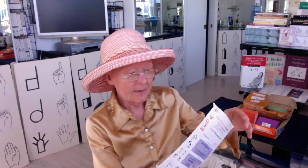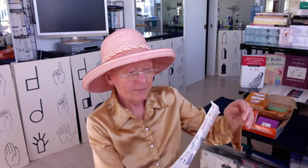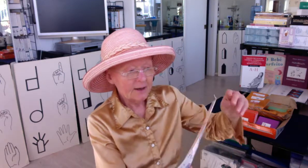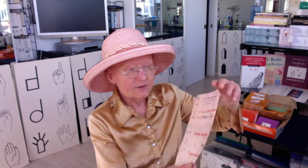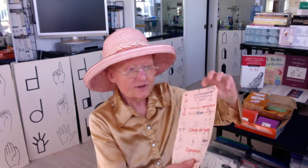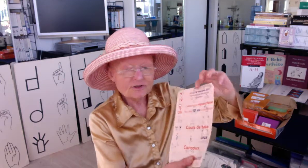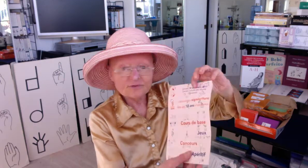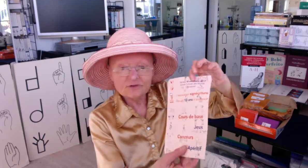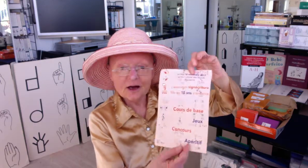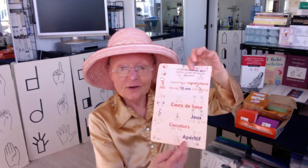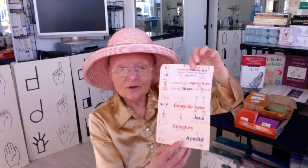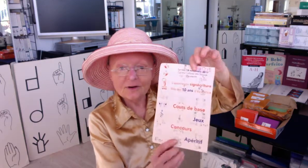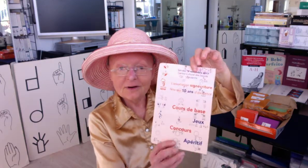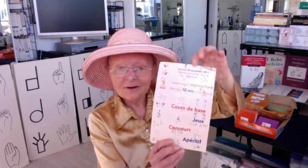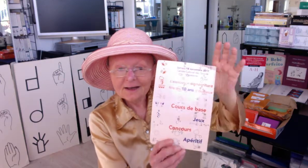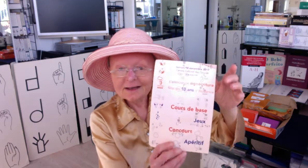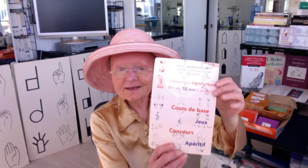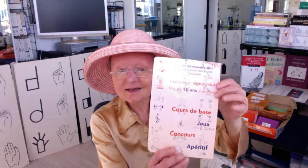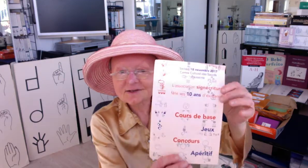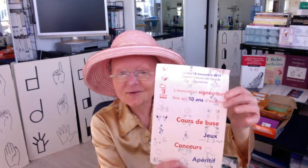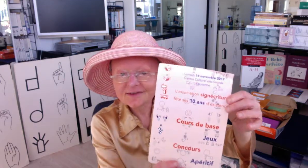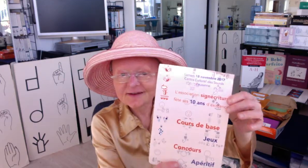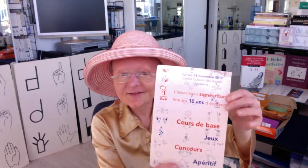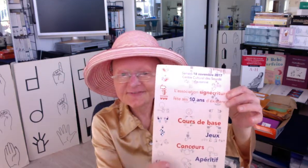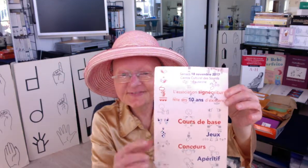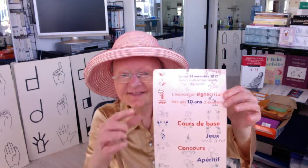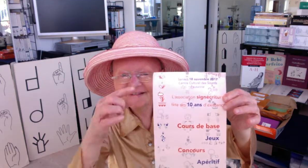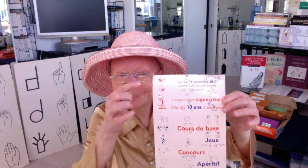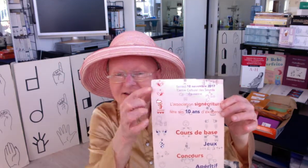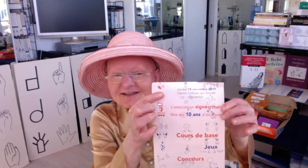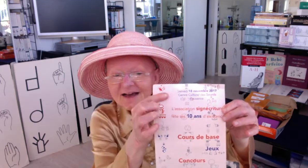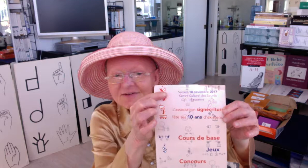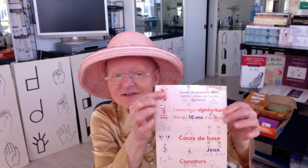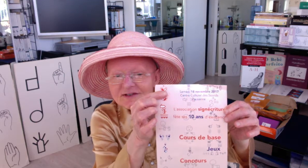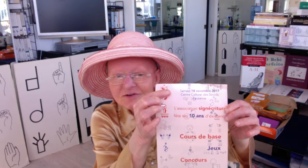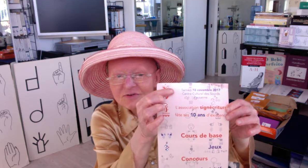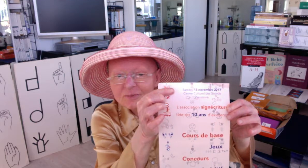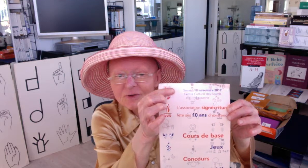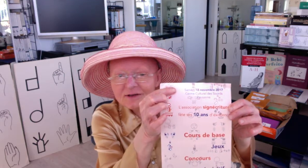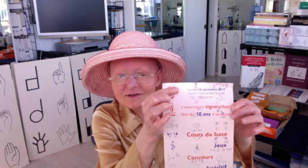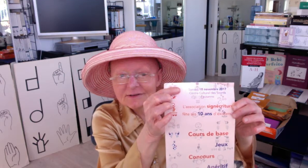This is the flyer and it says it right there hmm. See how it says November 18th